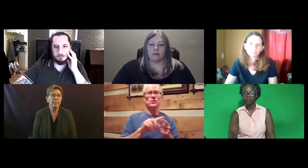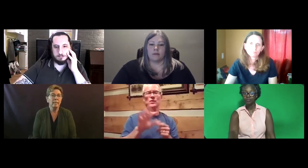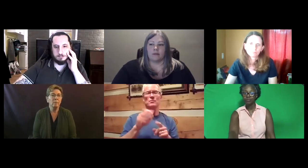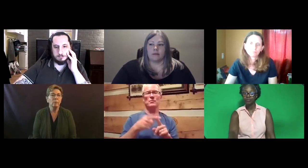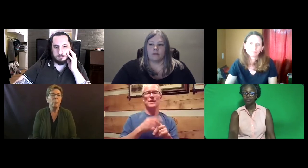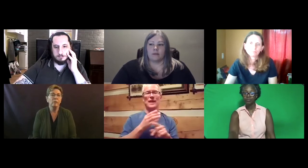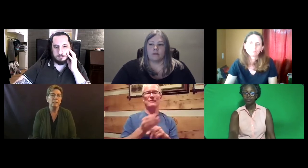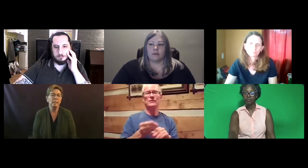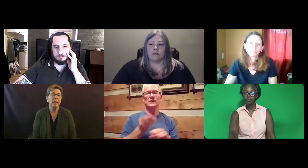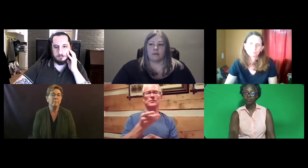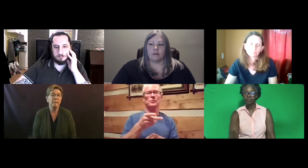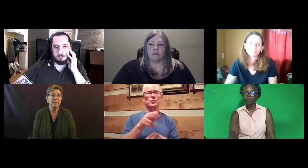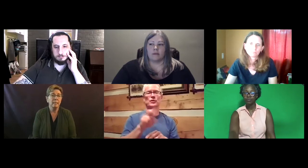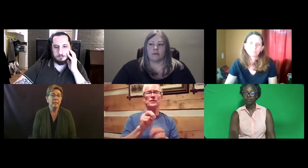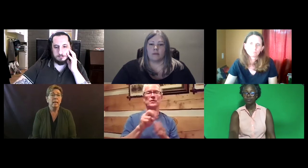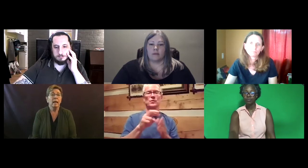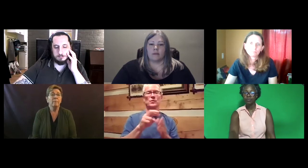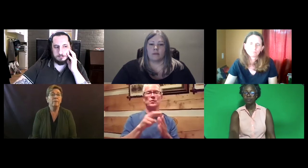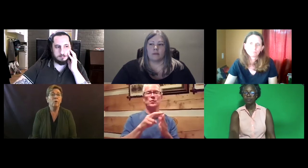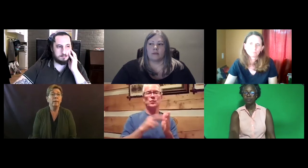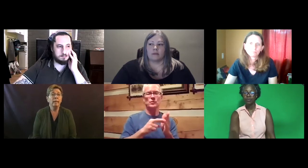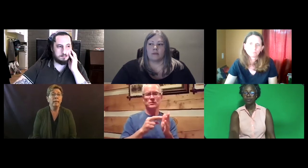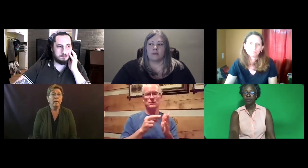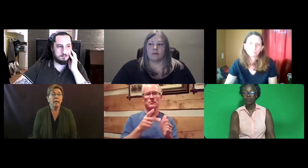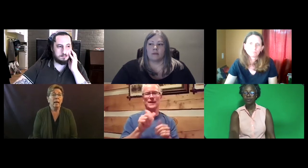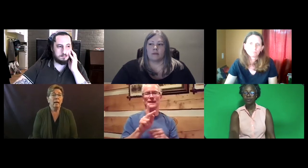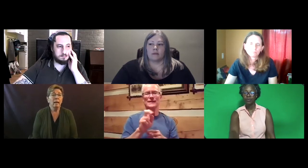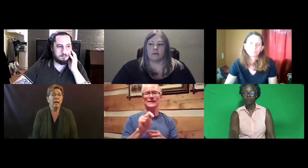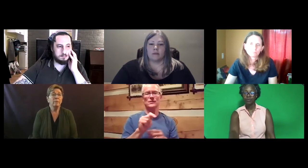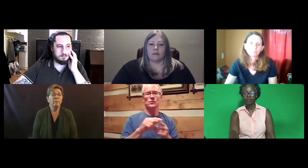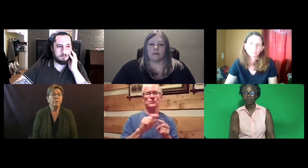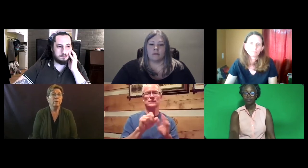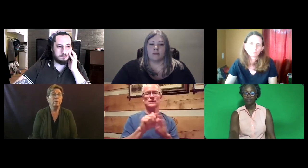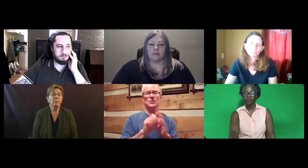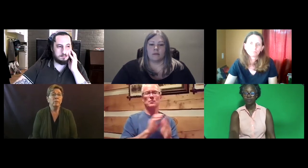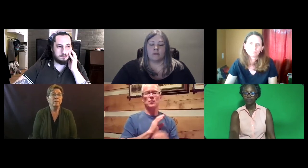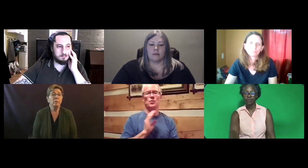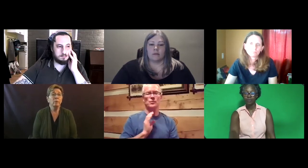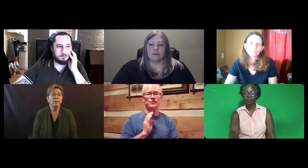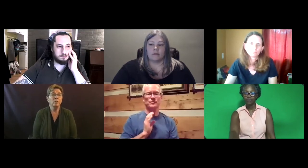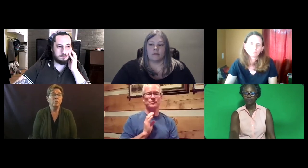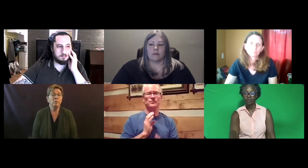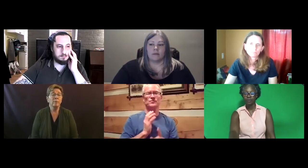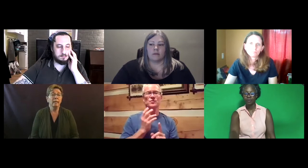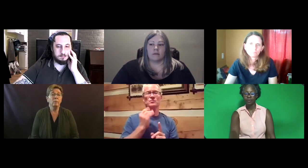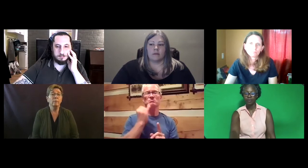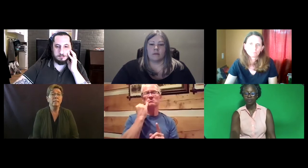that will require six to nine months before we have -- we will receive the preregistration packet.